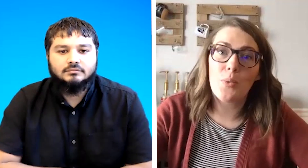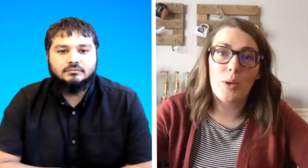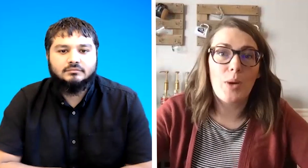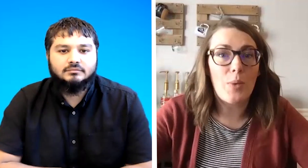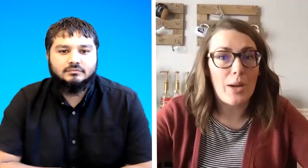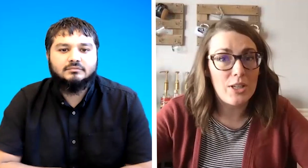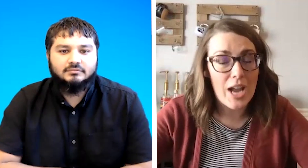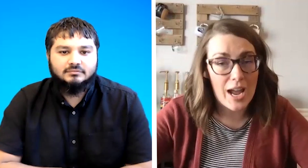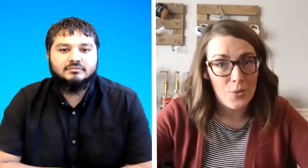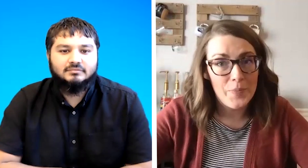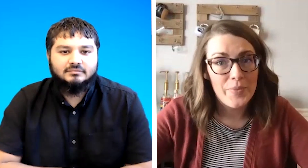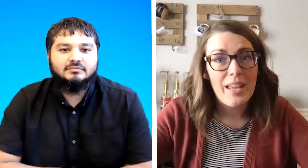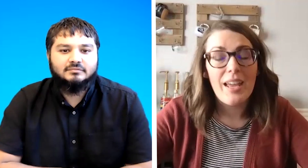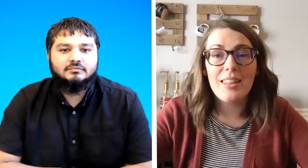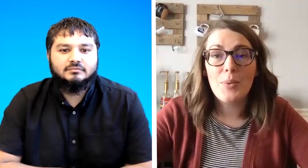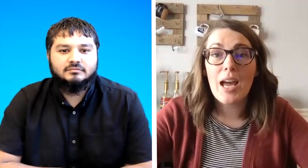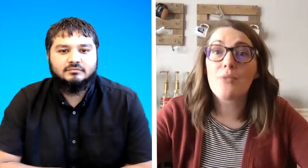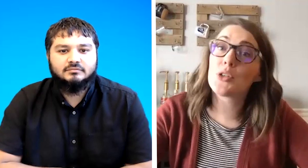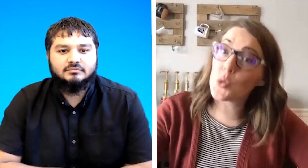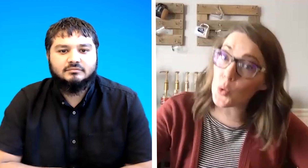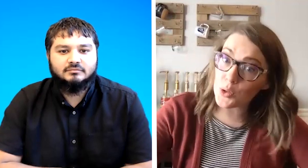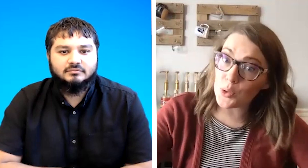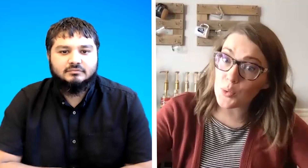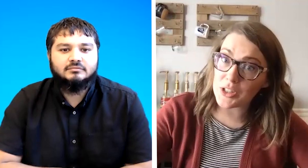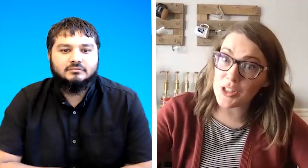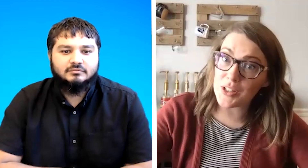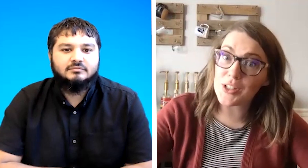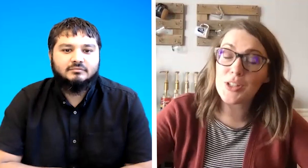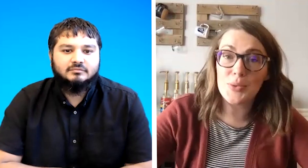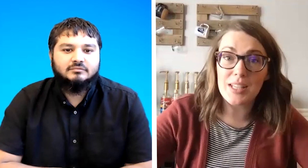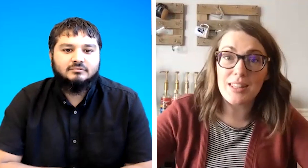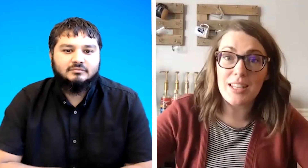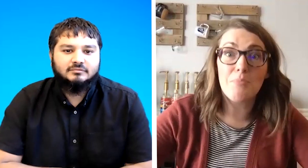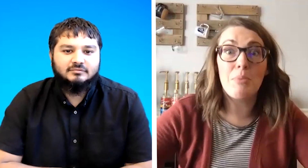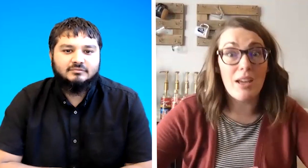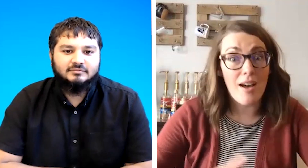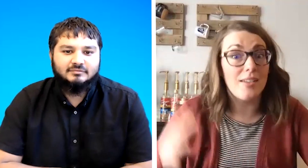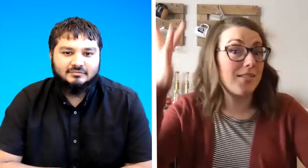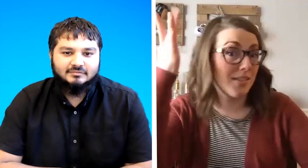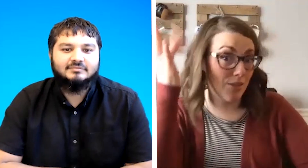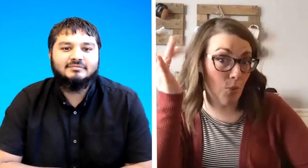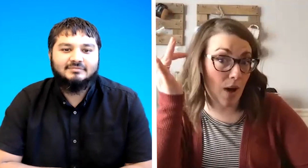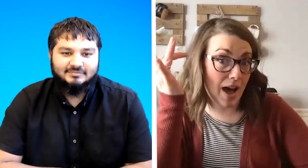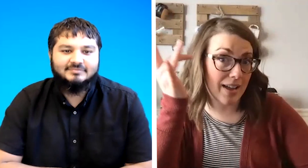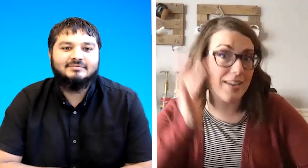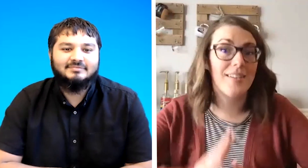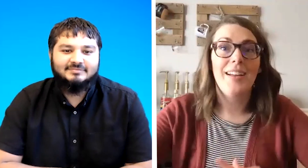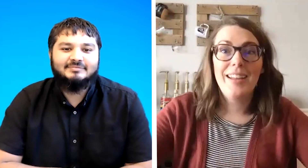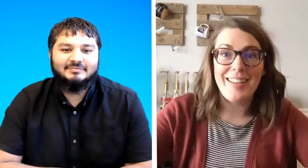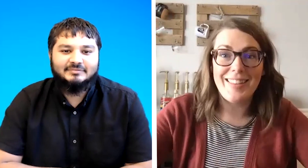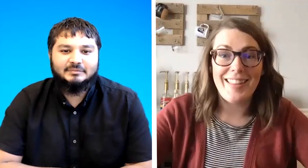where why which how and then we have rhetorical questions using the because the why in there